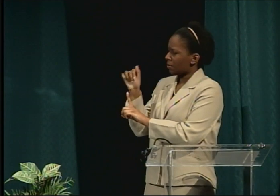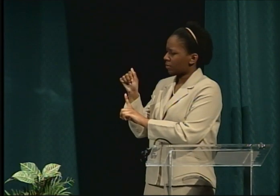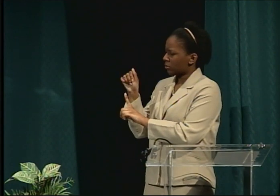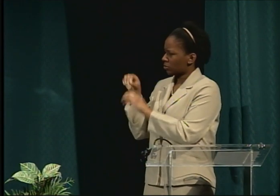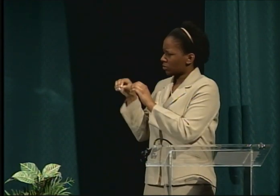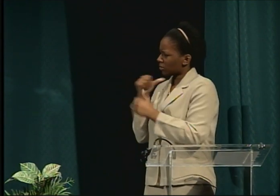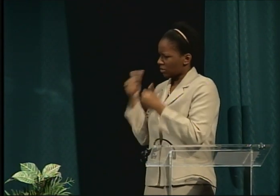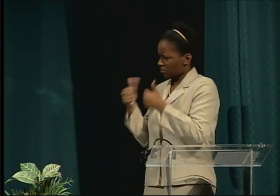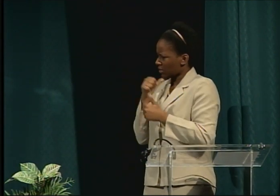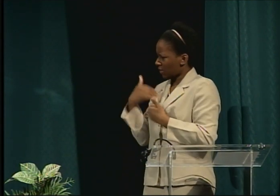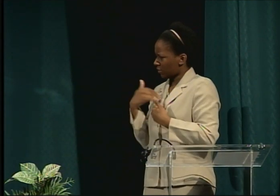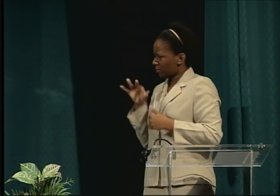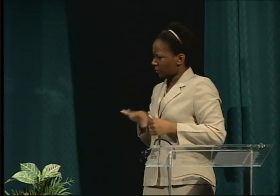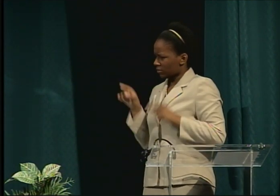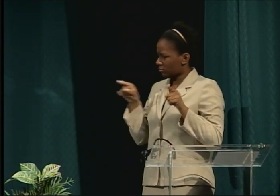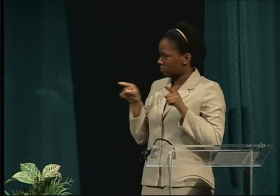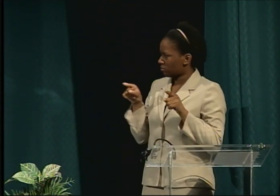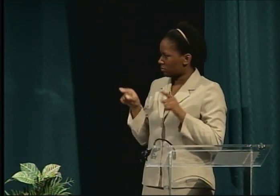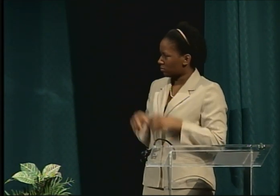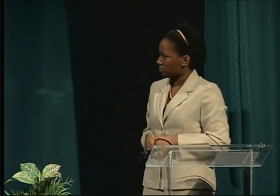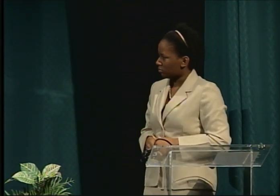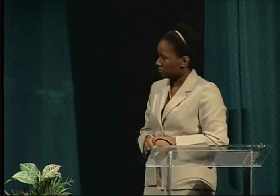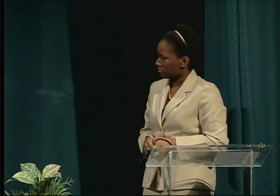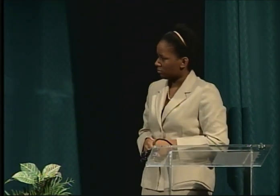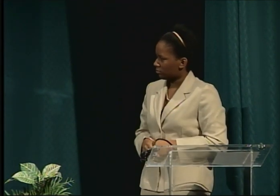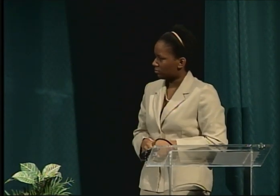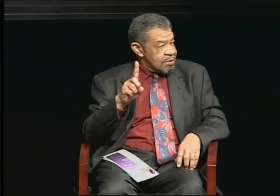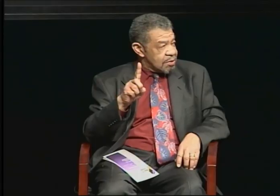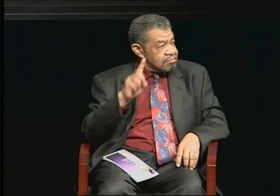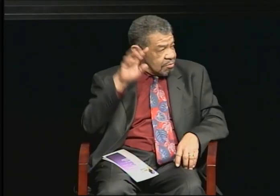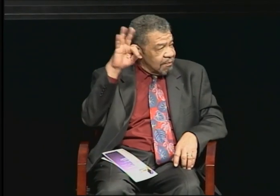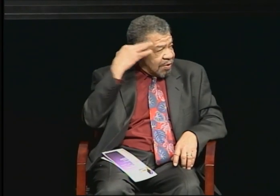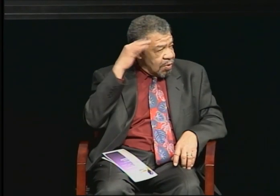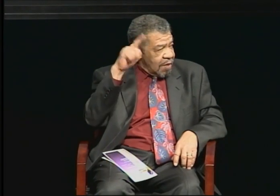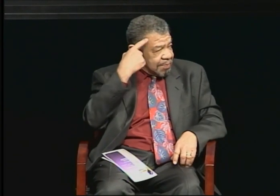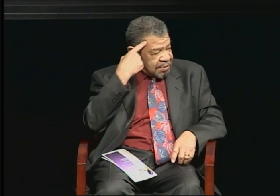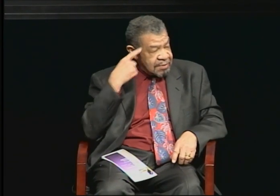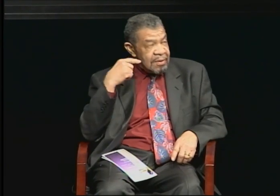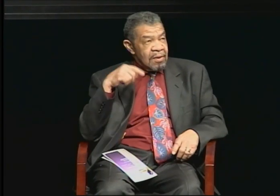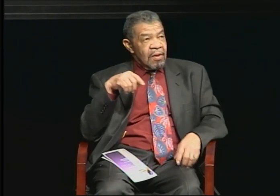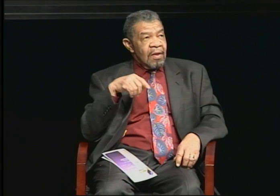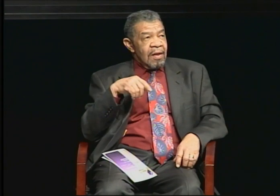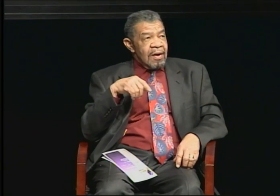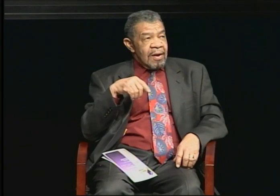in the Federal Government, many projects were handled. There were programs.